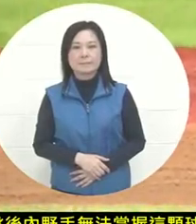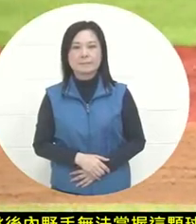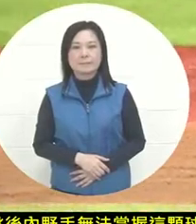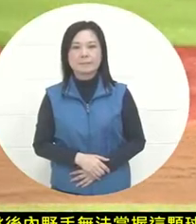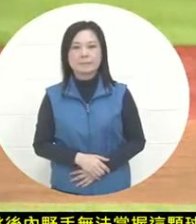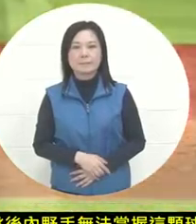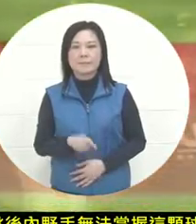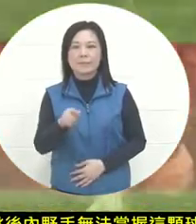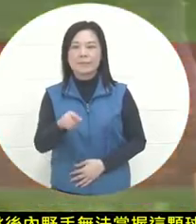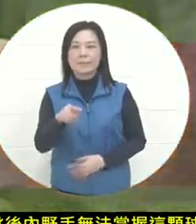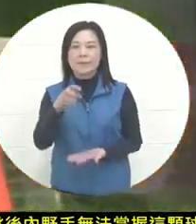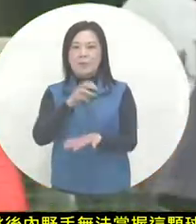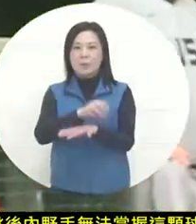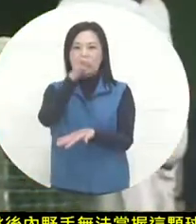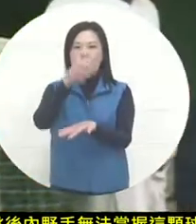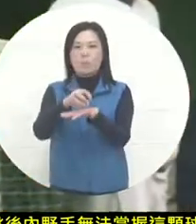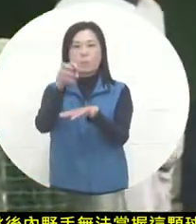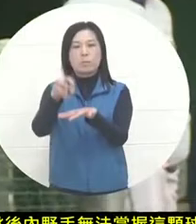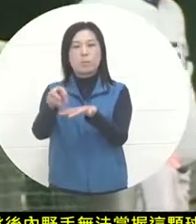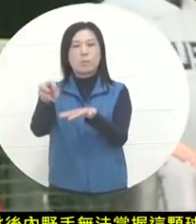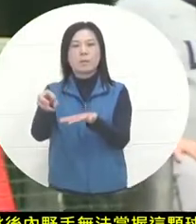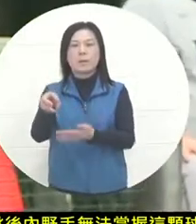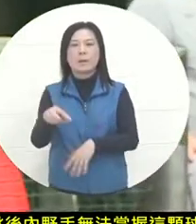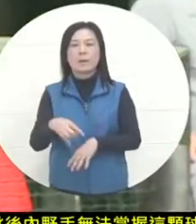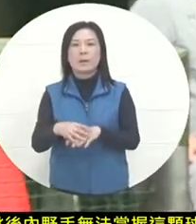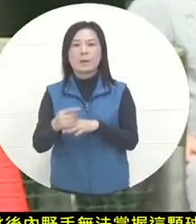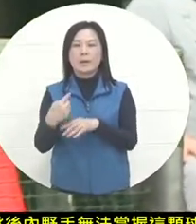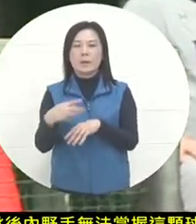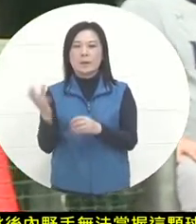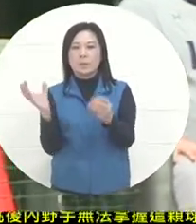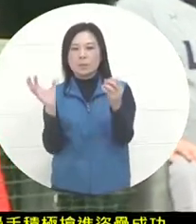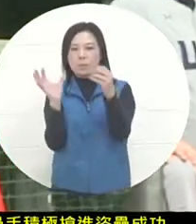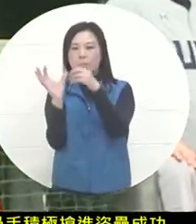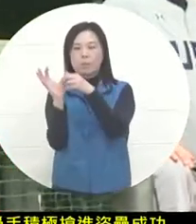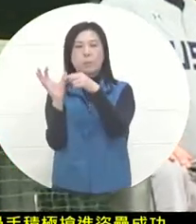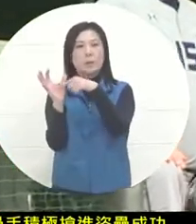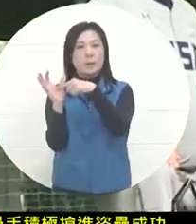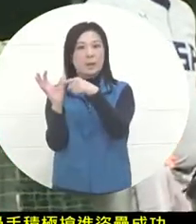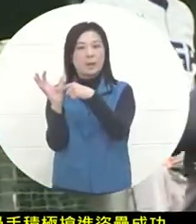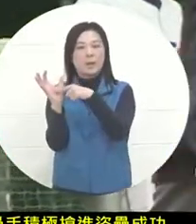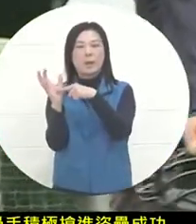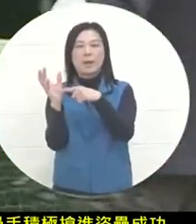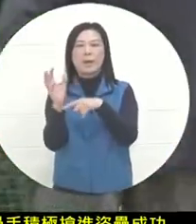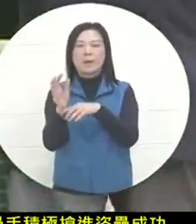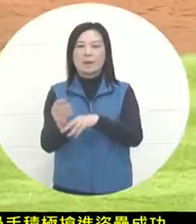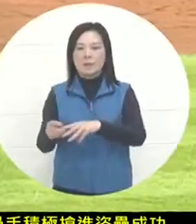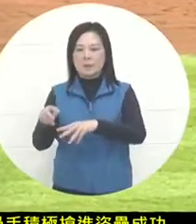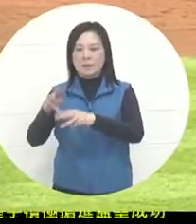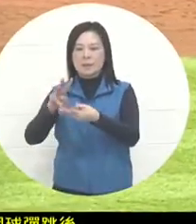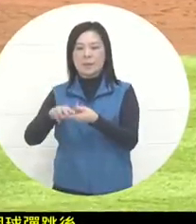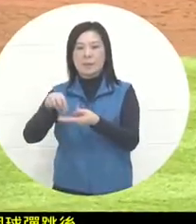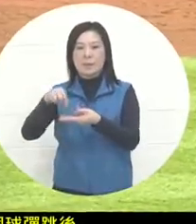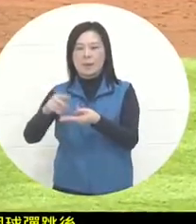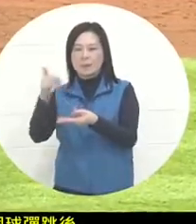at this time. The ball bounced and the fielder caught the ball. I was also comparing the bases and the back of the runner , so it seemed that